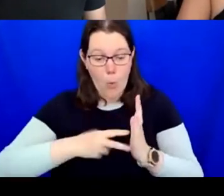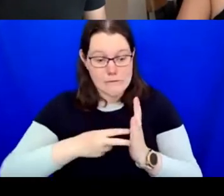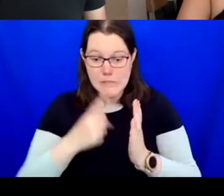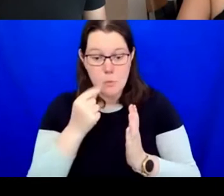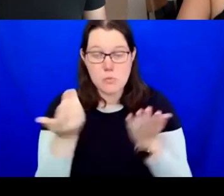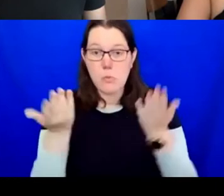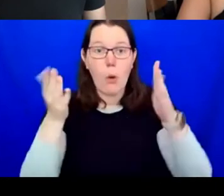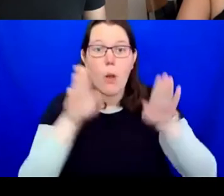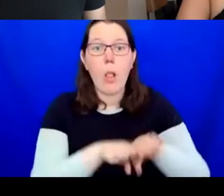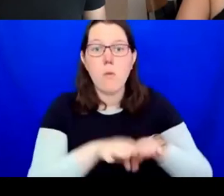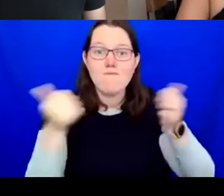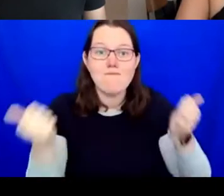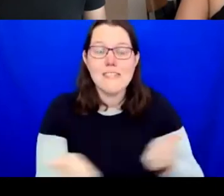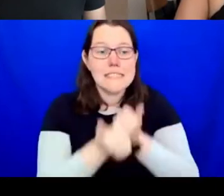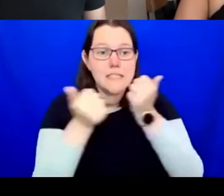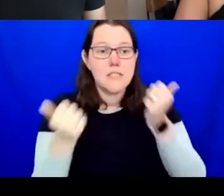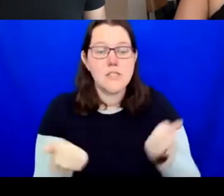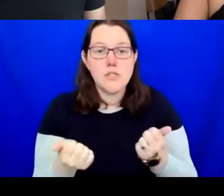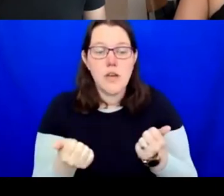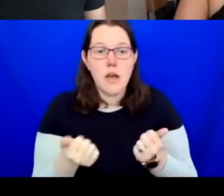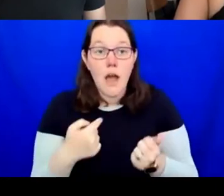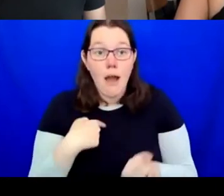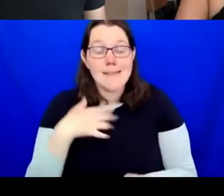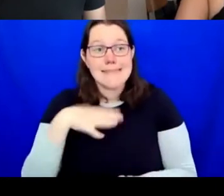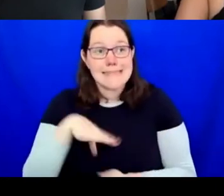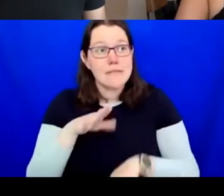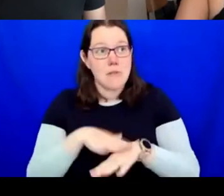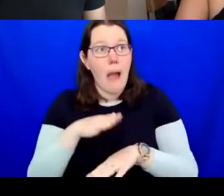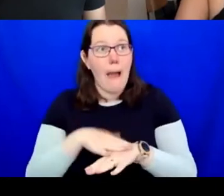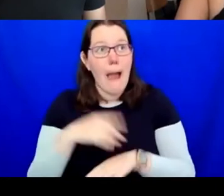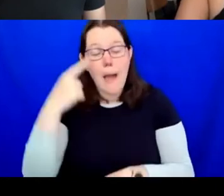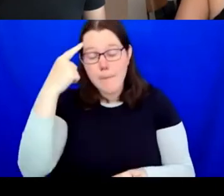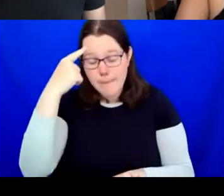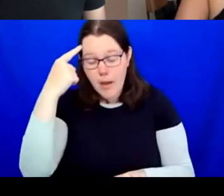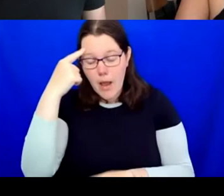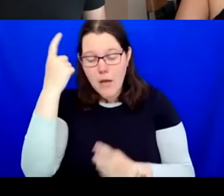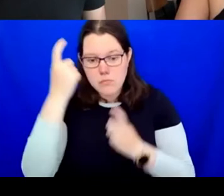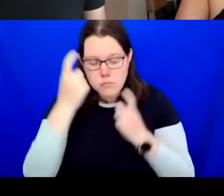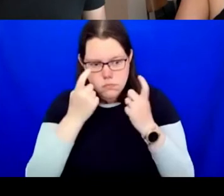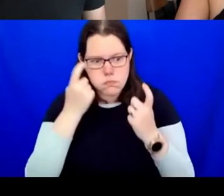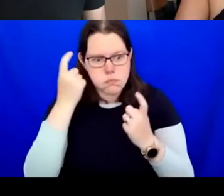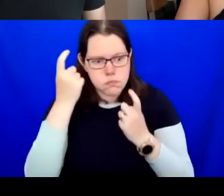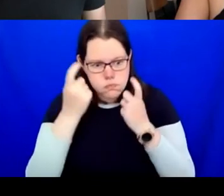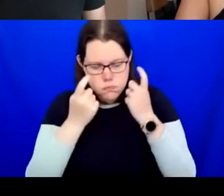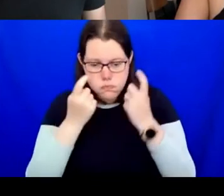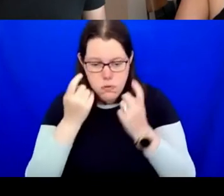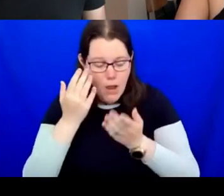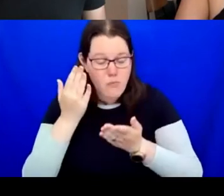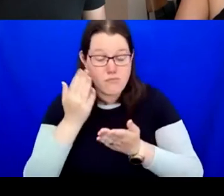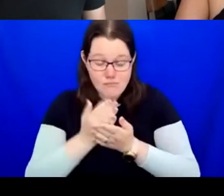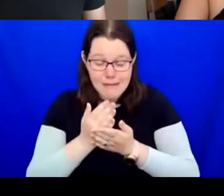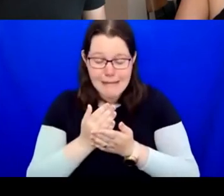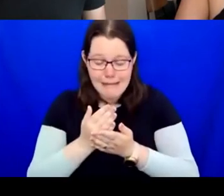need time to mentally process the super charged sense of urgency I've been feeling for 15 months.